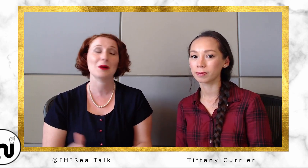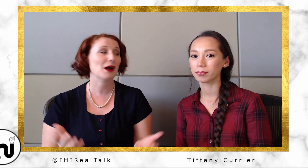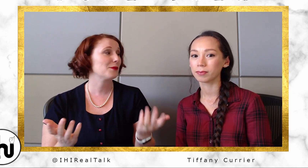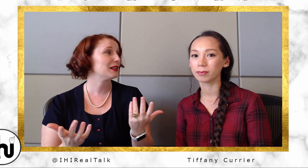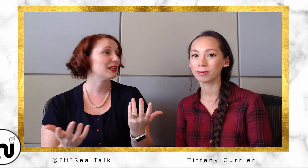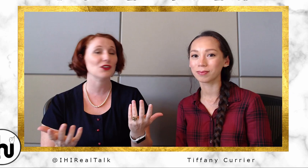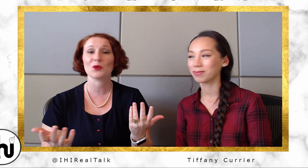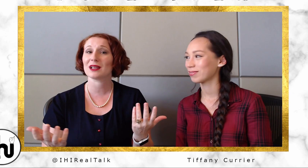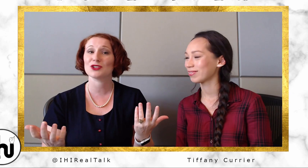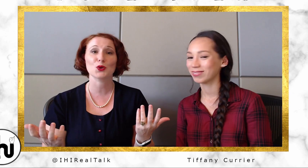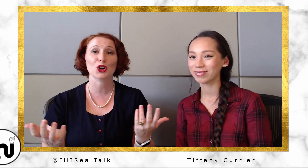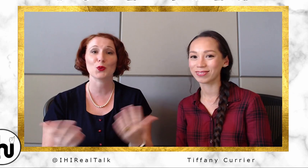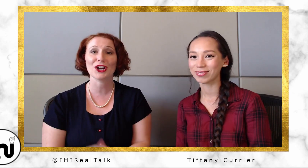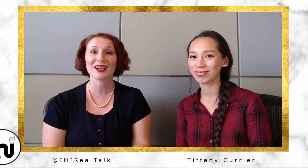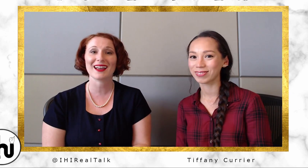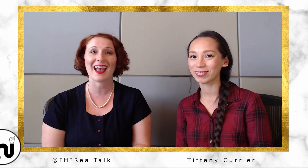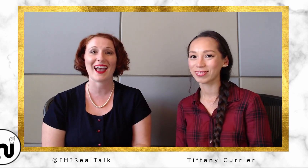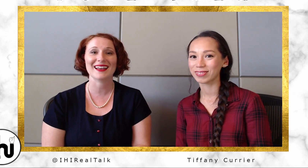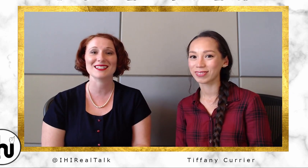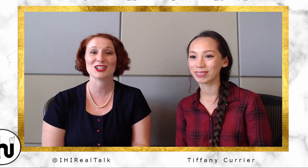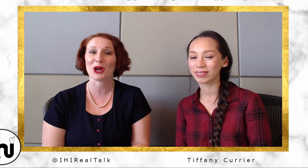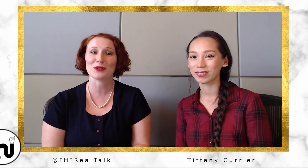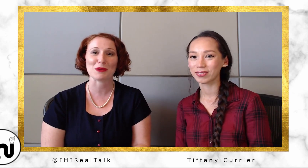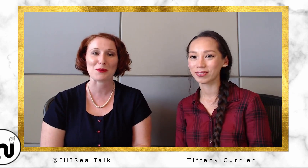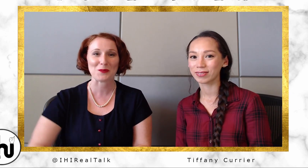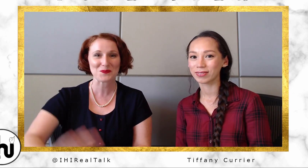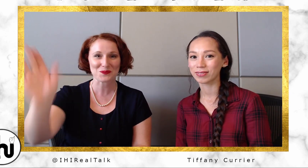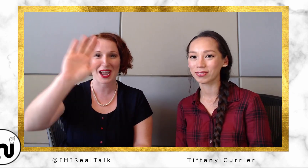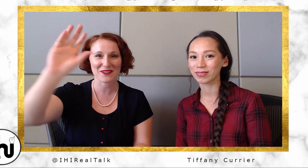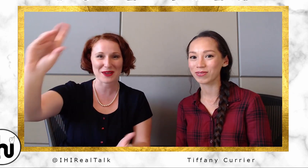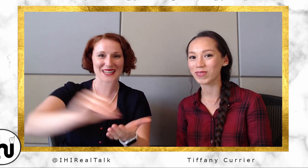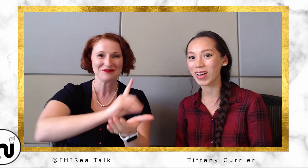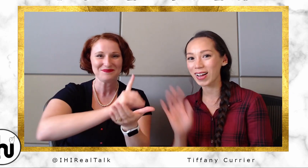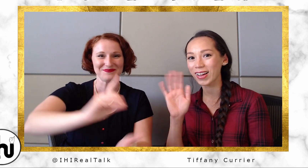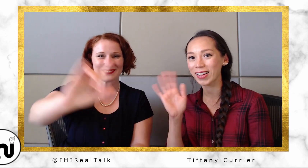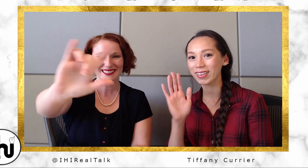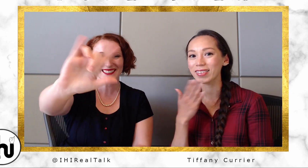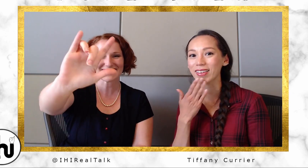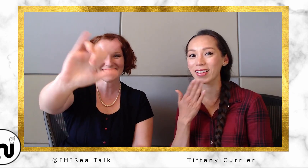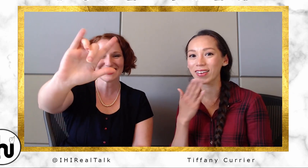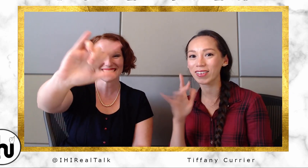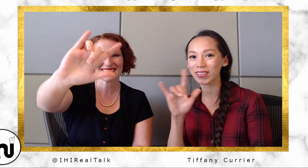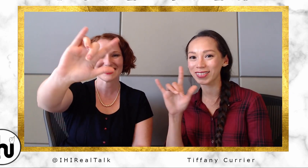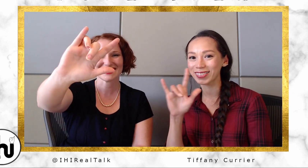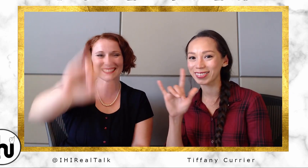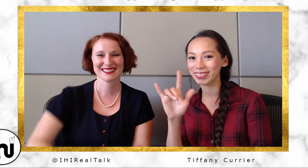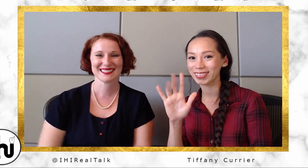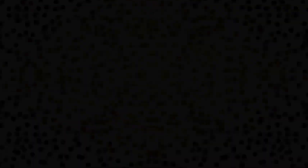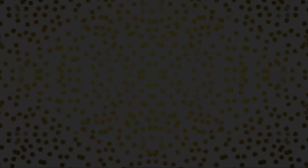I'm gonna leave you with: do good work and share it with people. Bye everybody! Tiffany: Bye. Thank you!